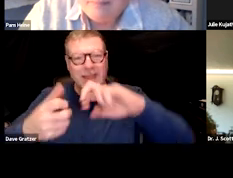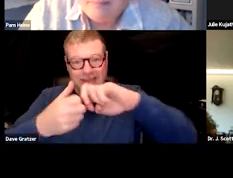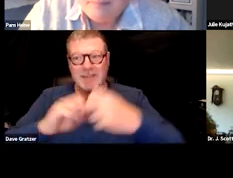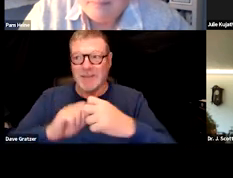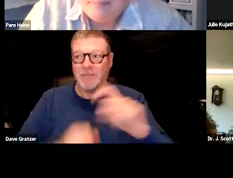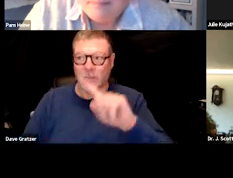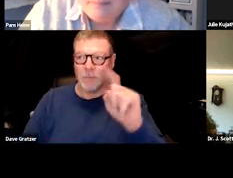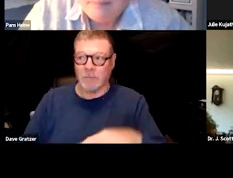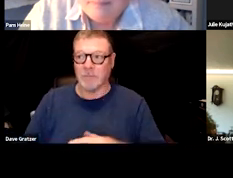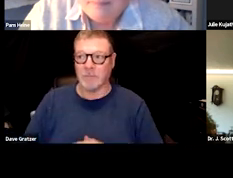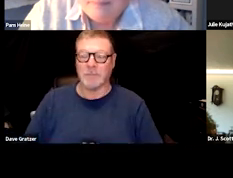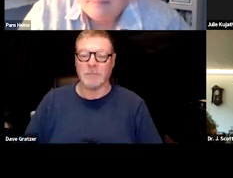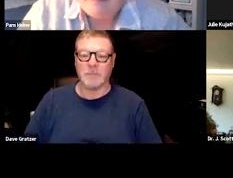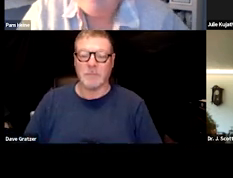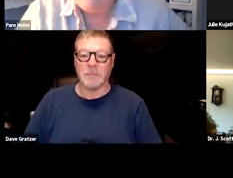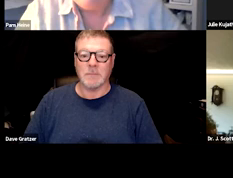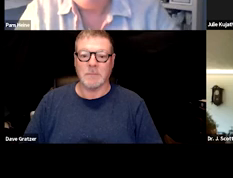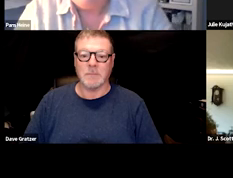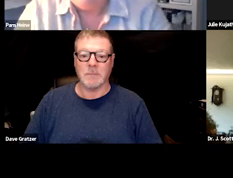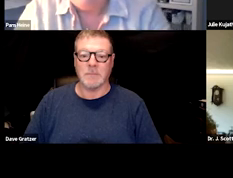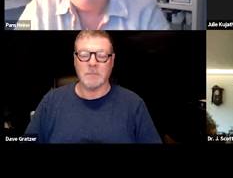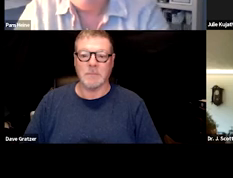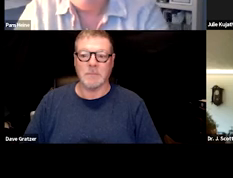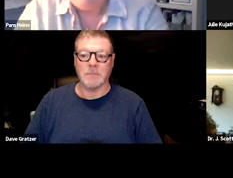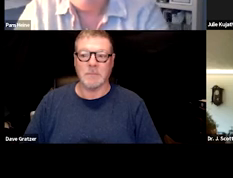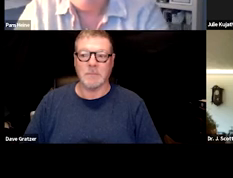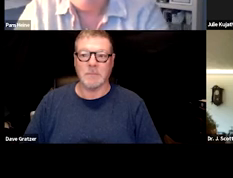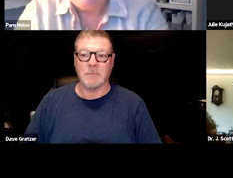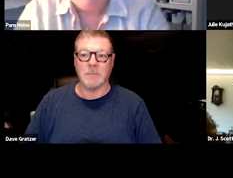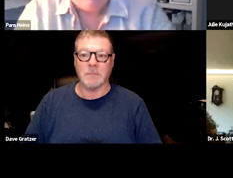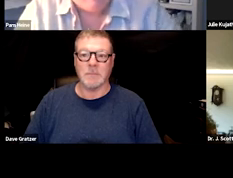But I do think that if a person has the classic